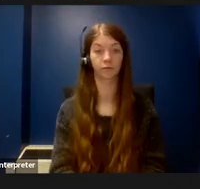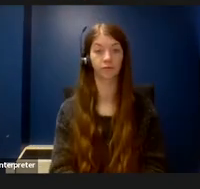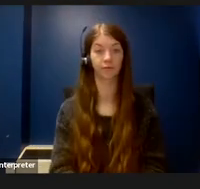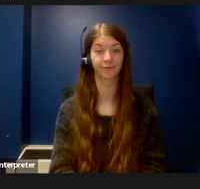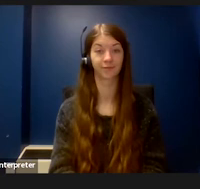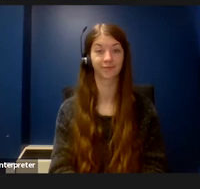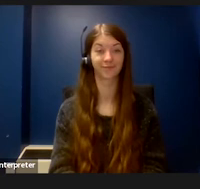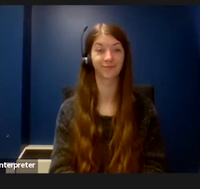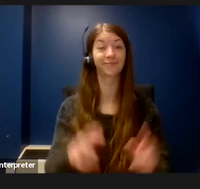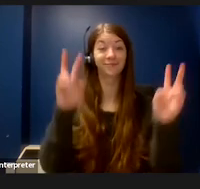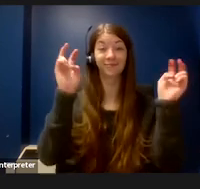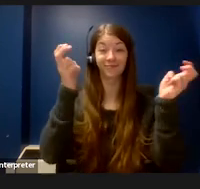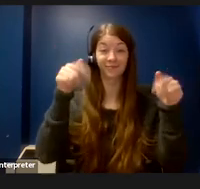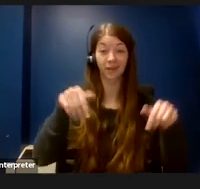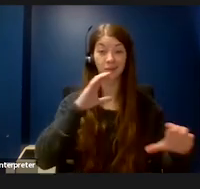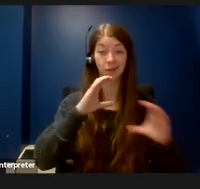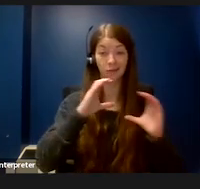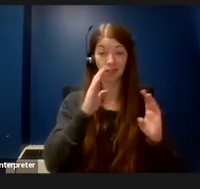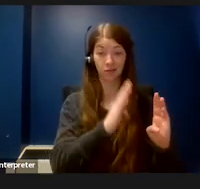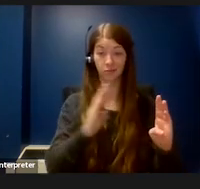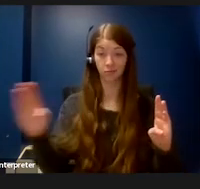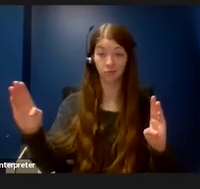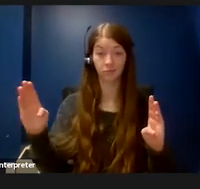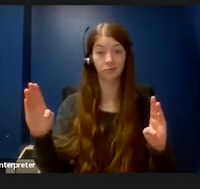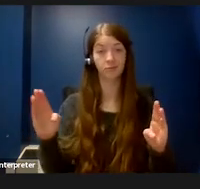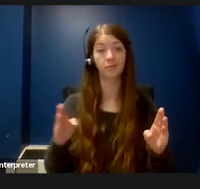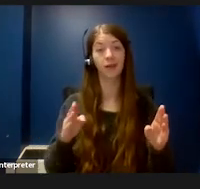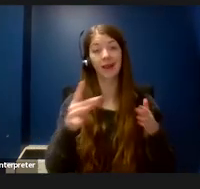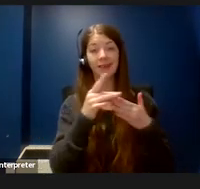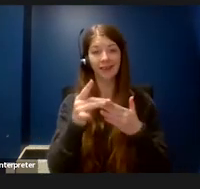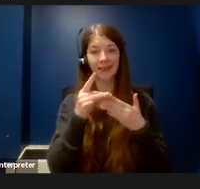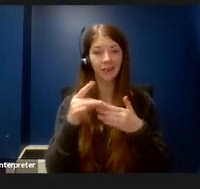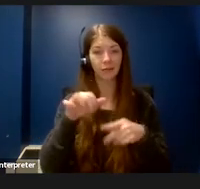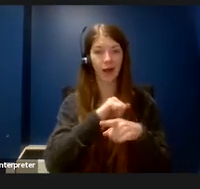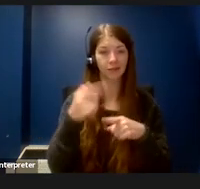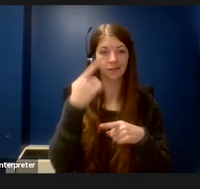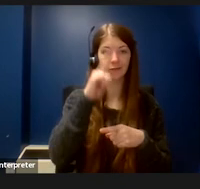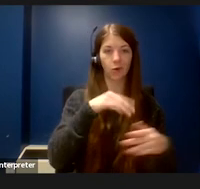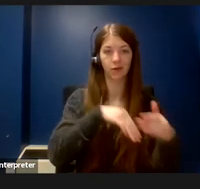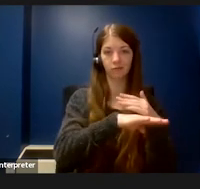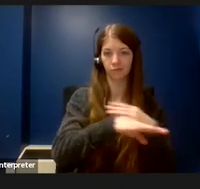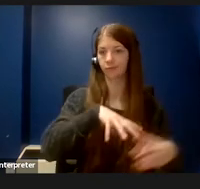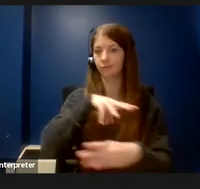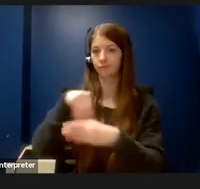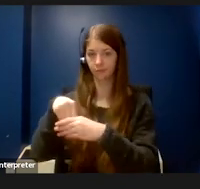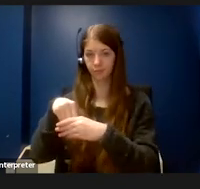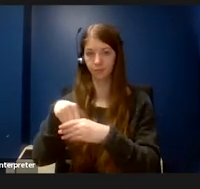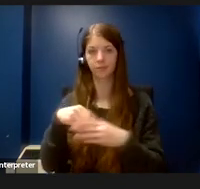The title of this conversation series is Leading Practices for Accessibility Inclusion, so I wanted to take a moment to discuss these terms.